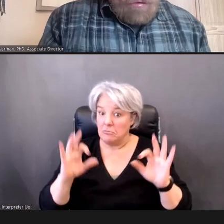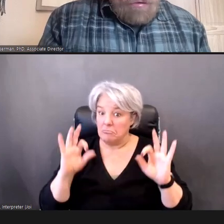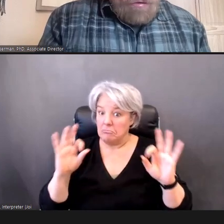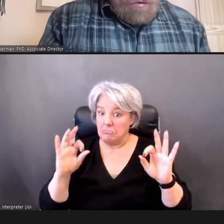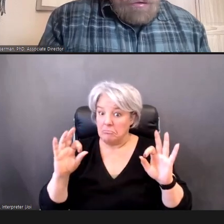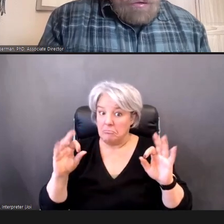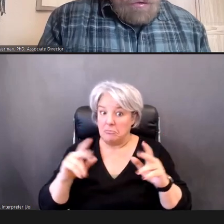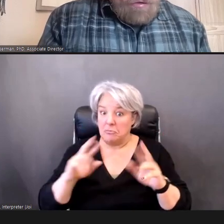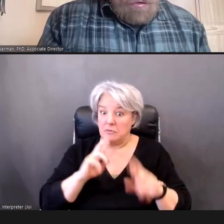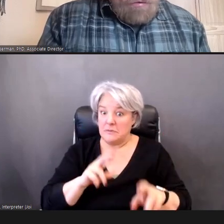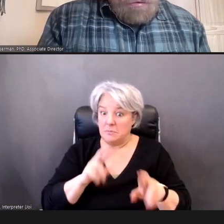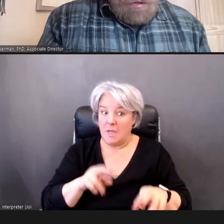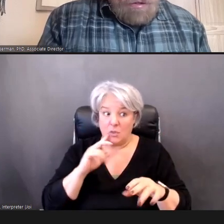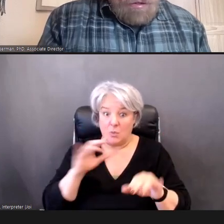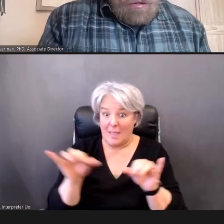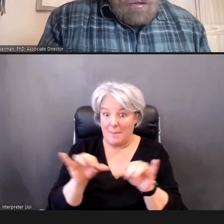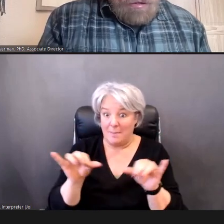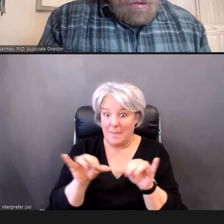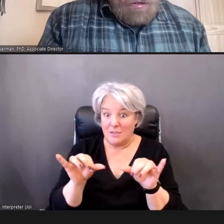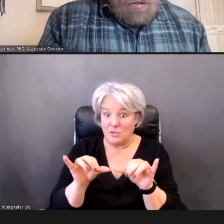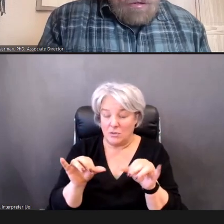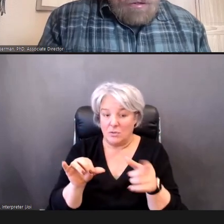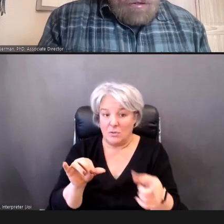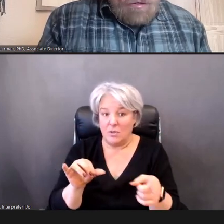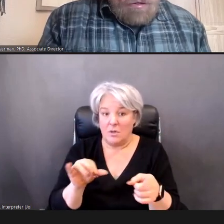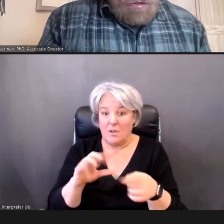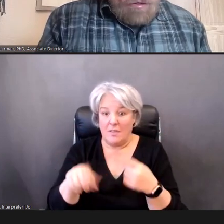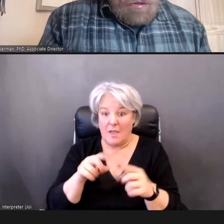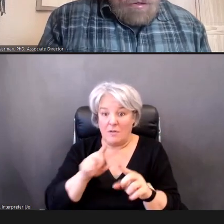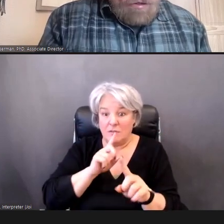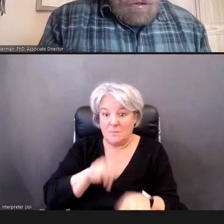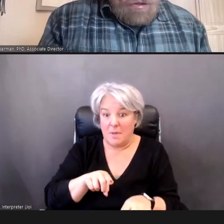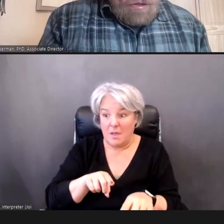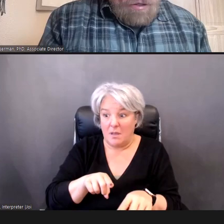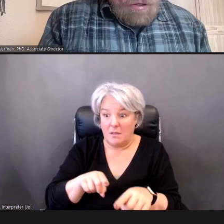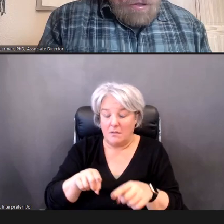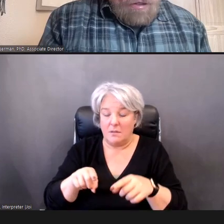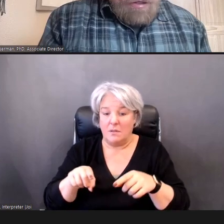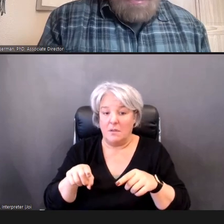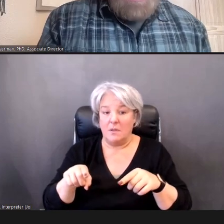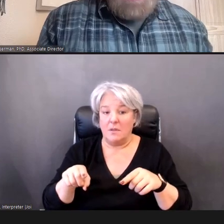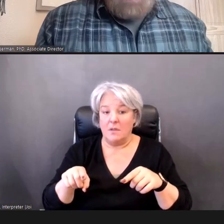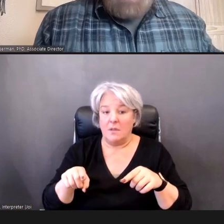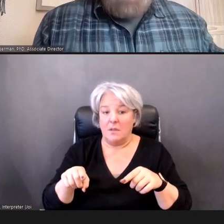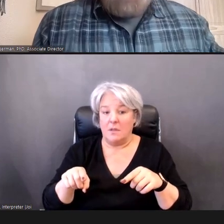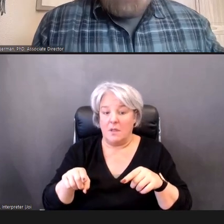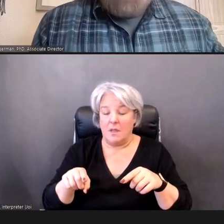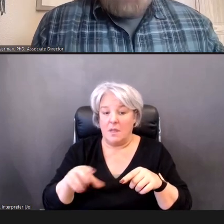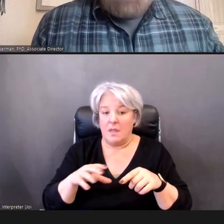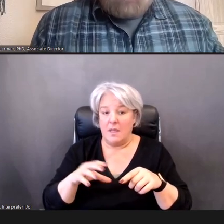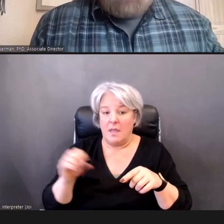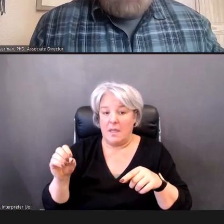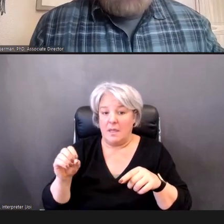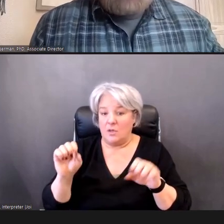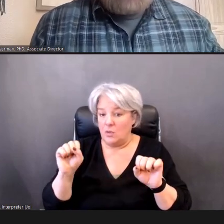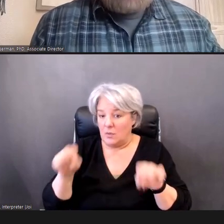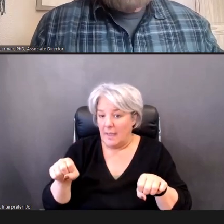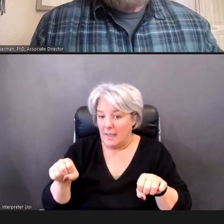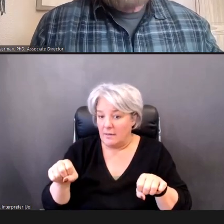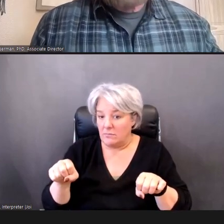emission coming back out, the way we talked about it, and, it's -- able to measure that, and get a passing result --